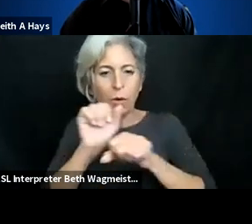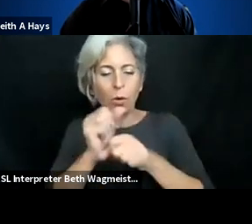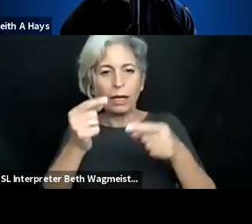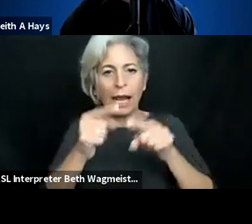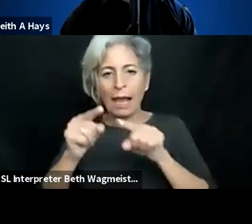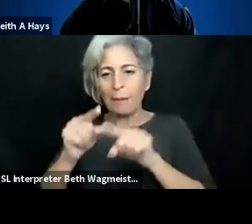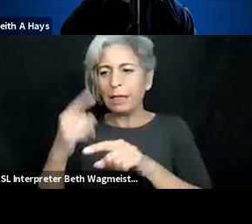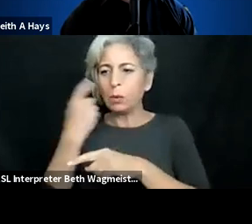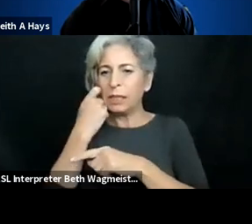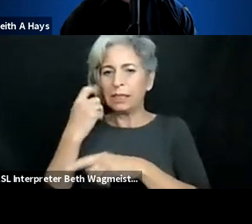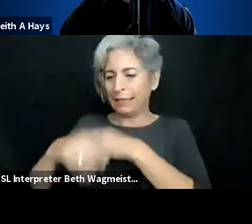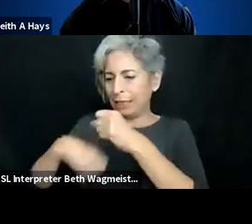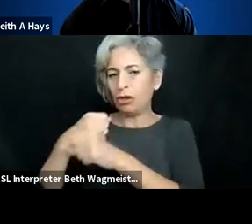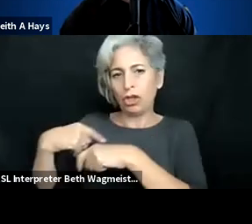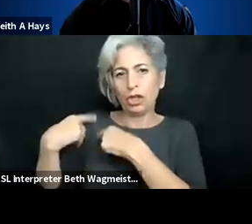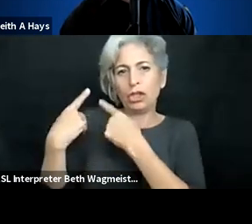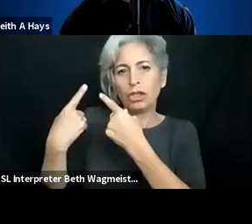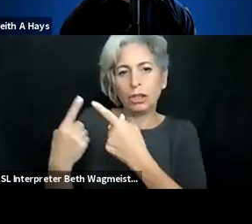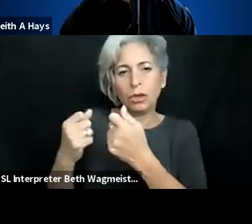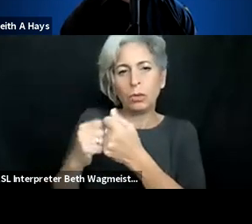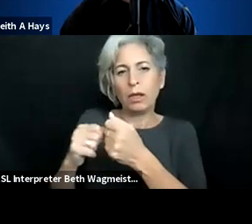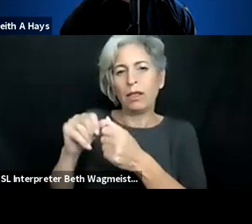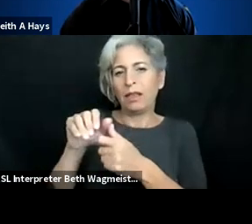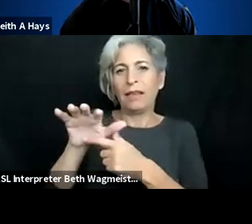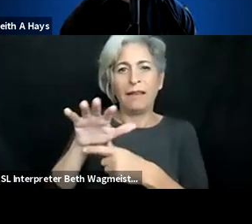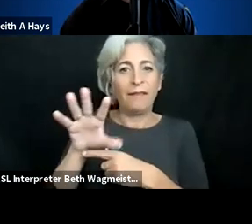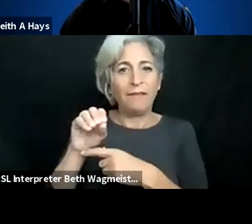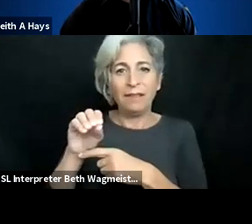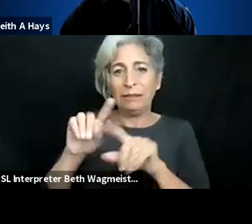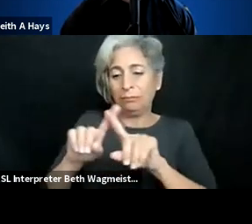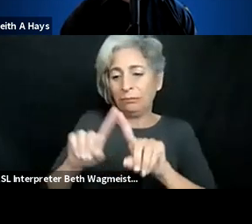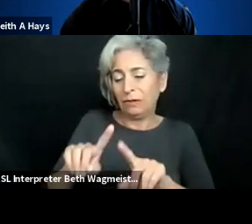OCRs -- the availability of OCRs in all languages,